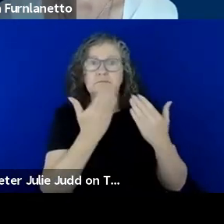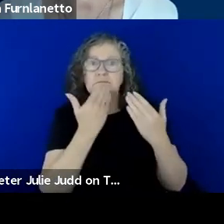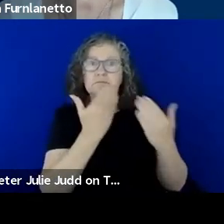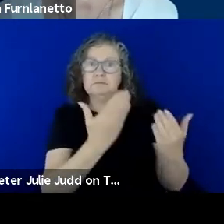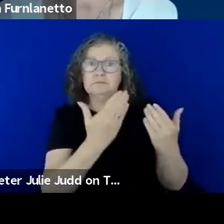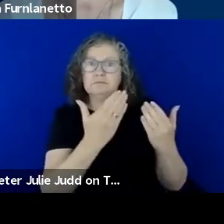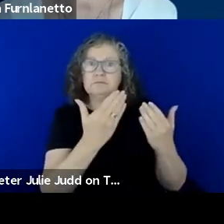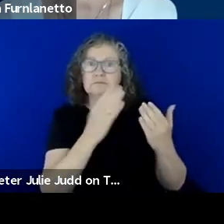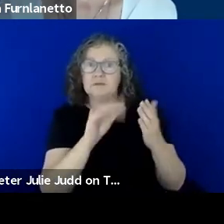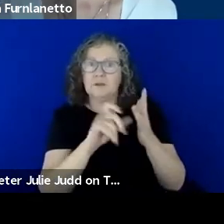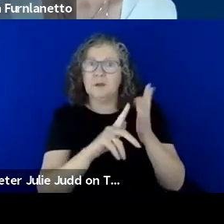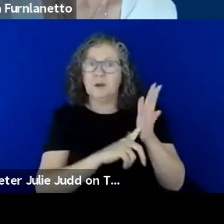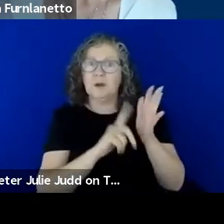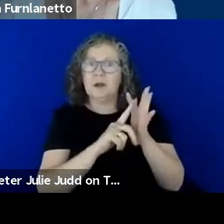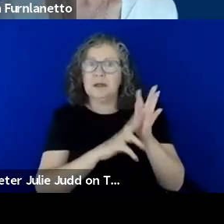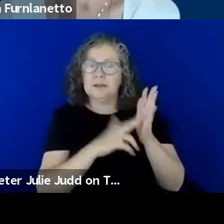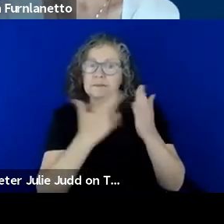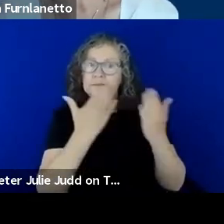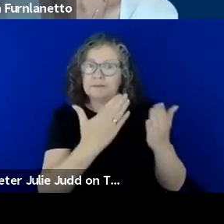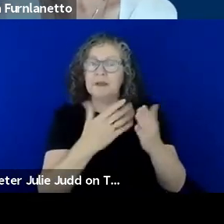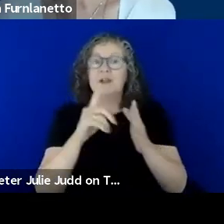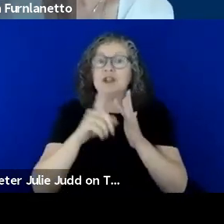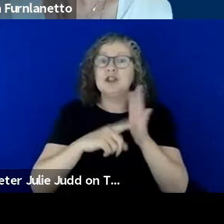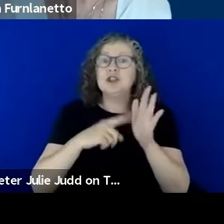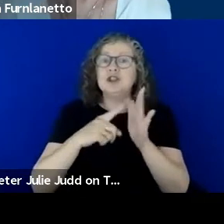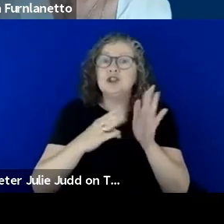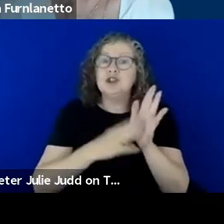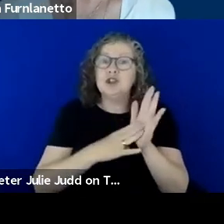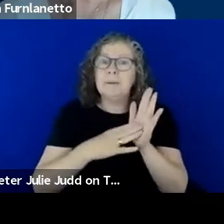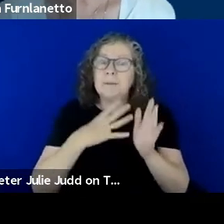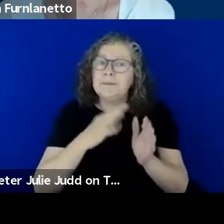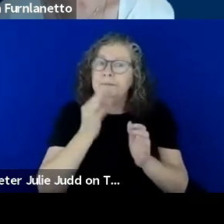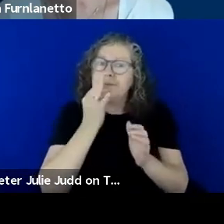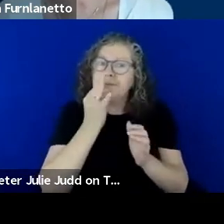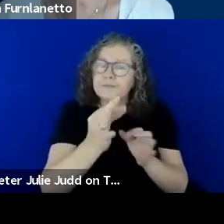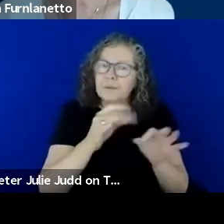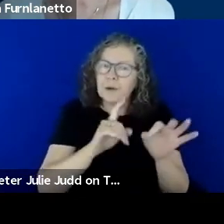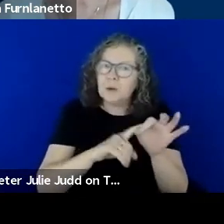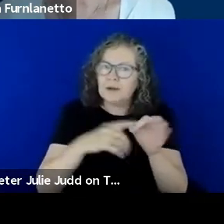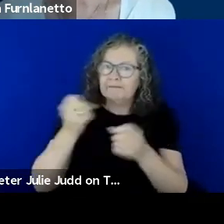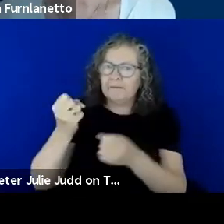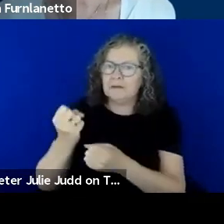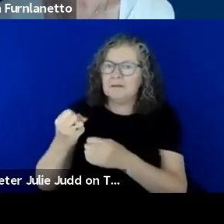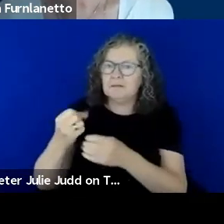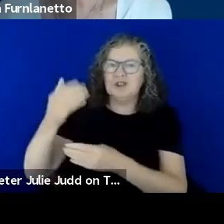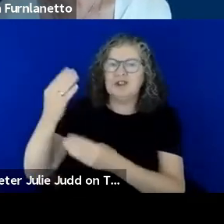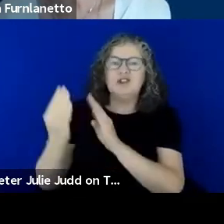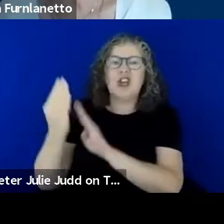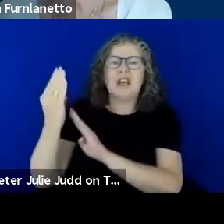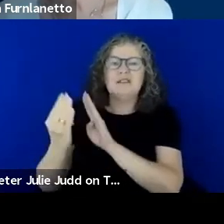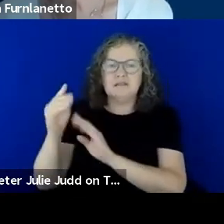That's great. Jim we have a question here in the in the chat and it's what would be the type of